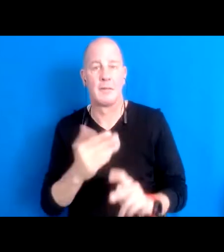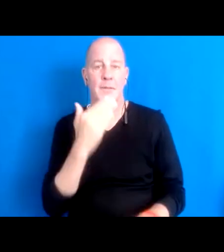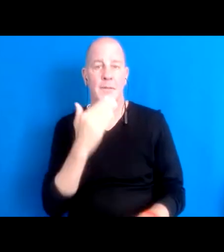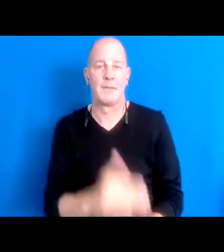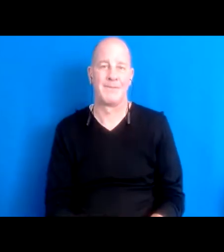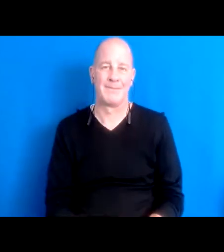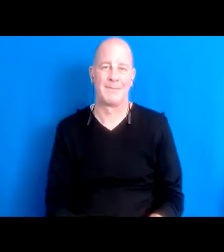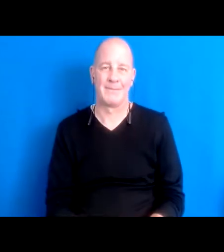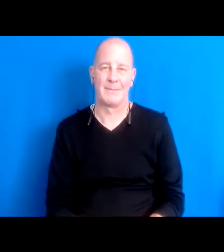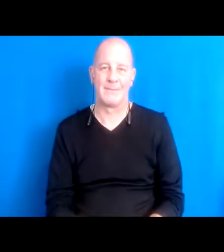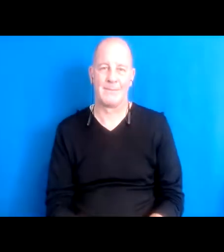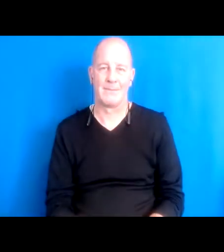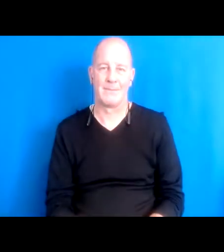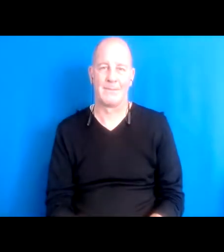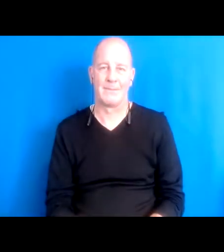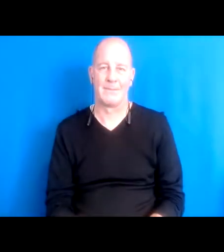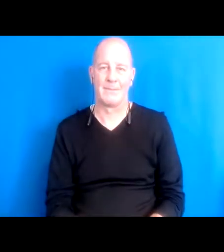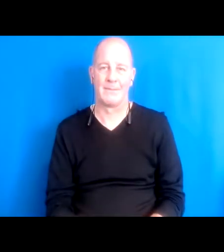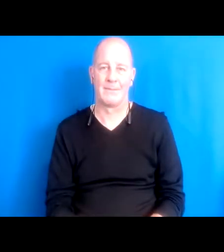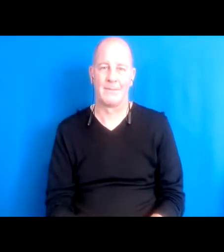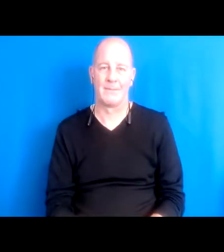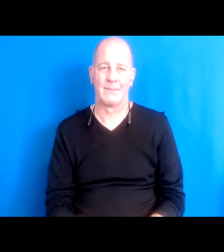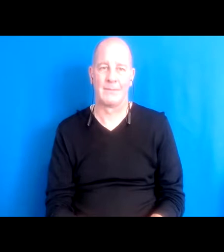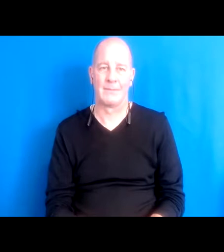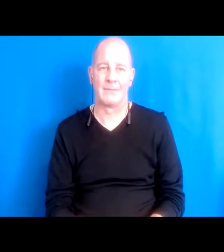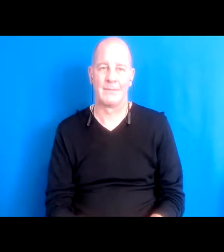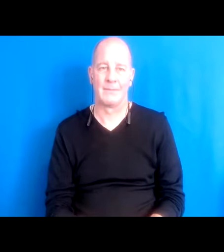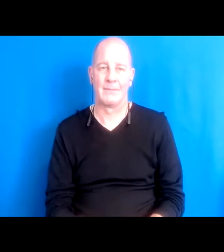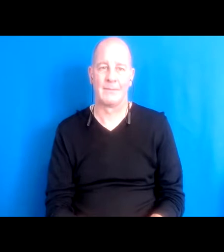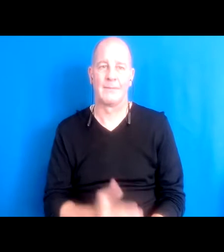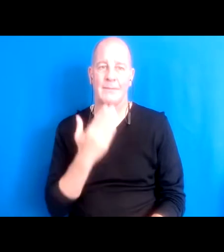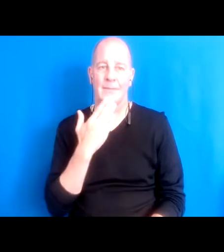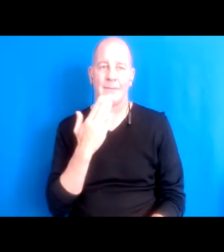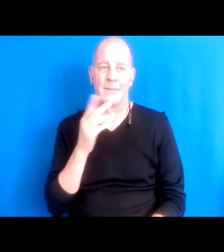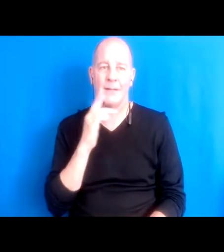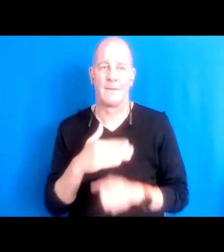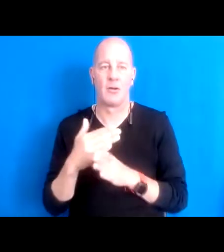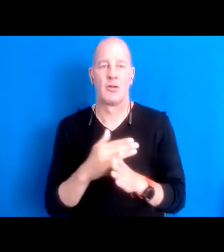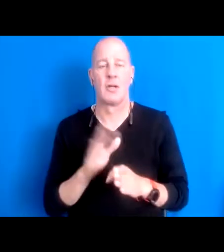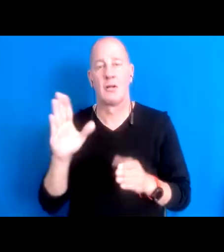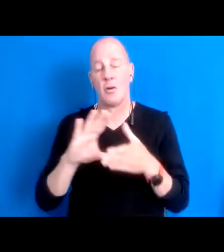15:58:47 Thank you so much Ynez thanks for sharing your story and your connection to